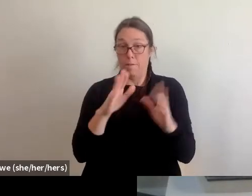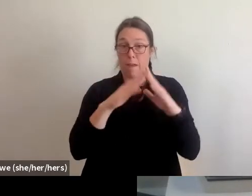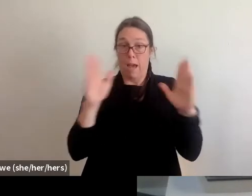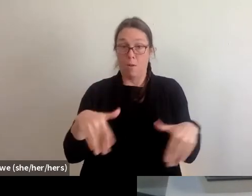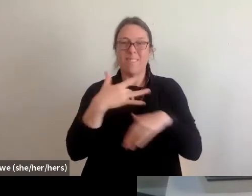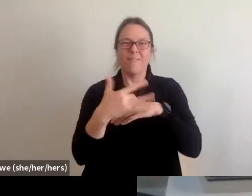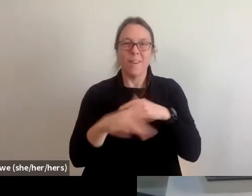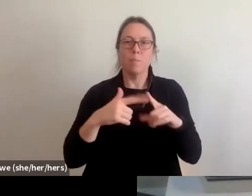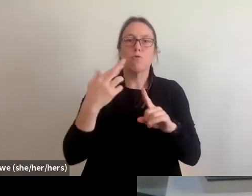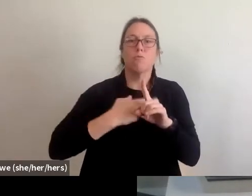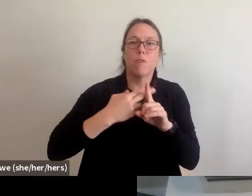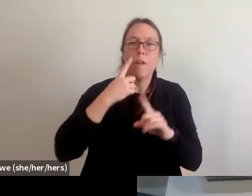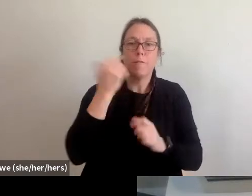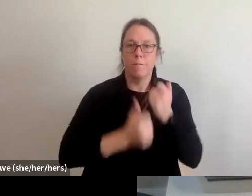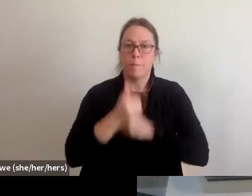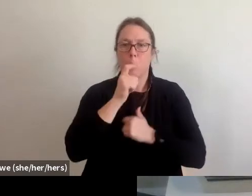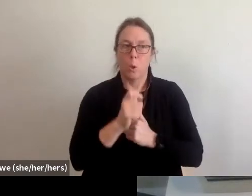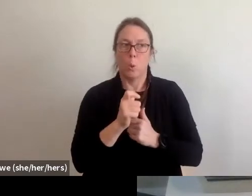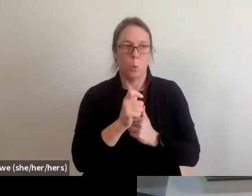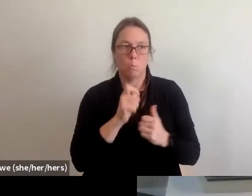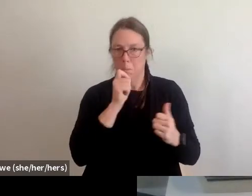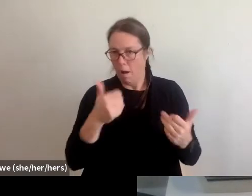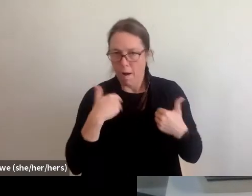for everybody that lost their homes in the disaster.